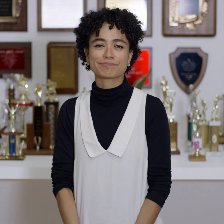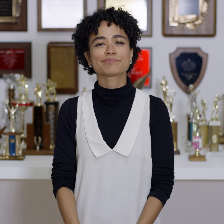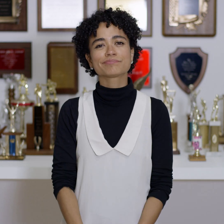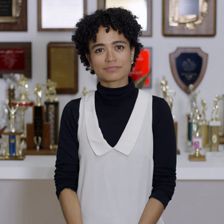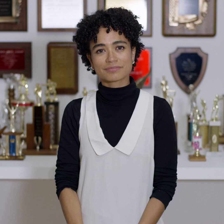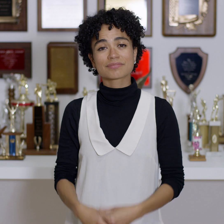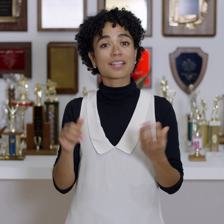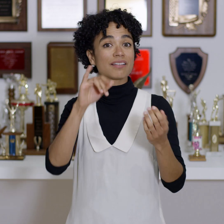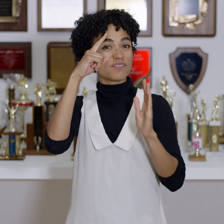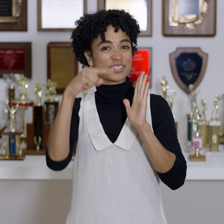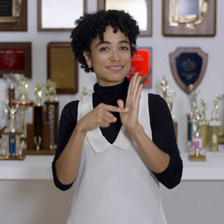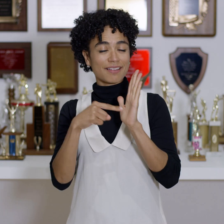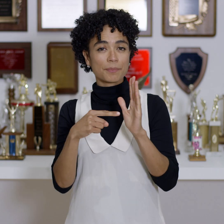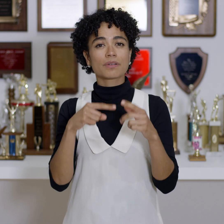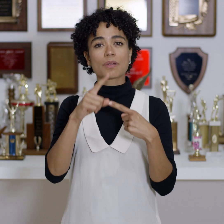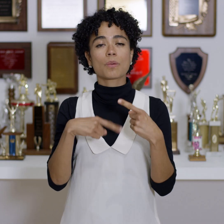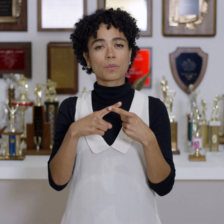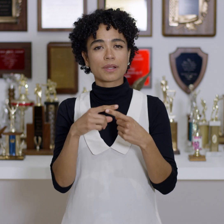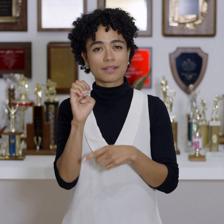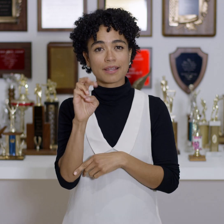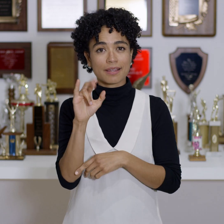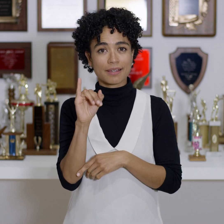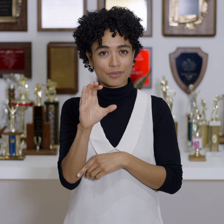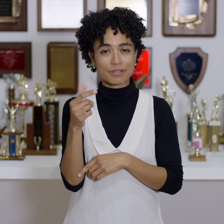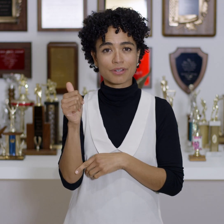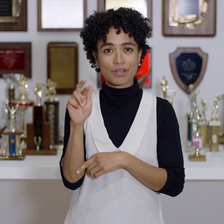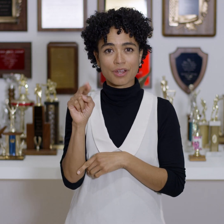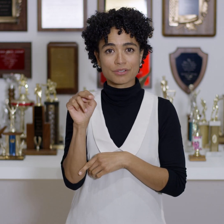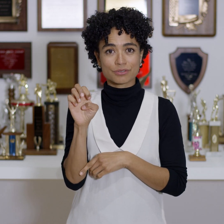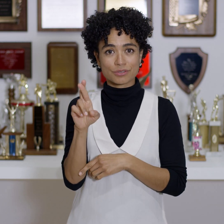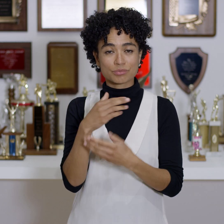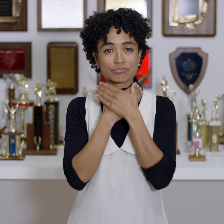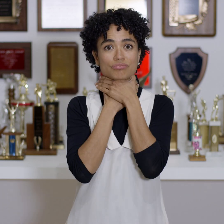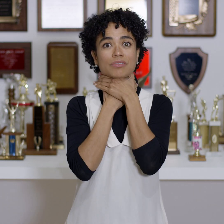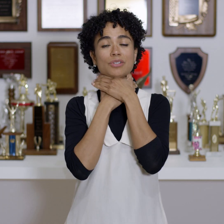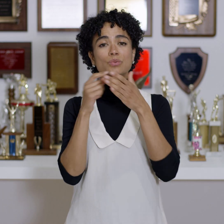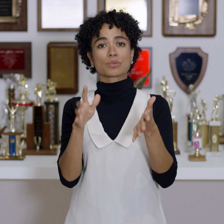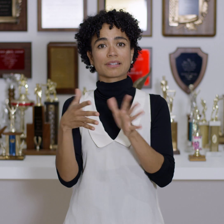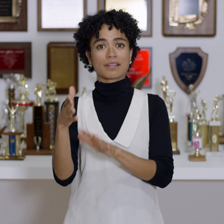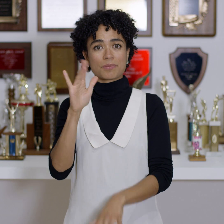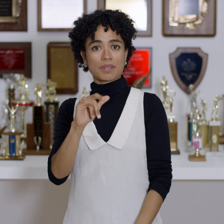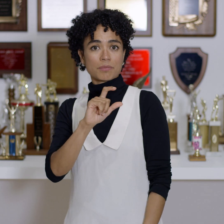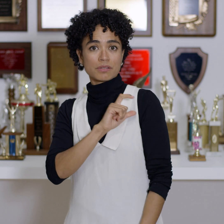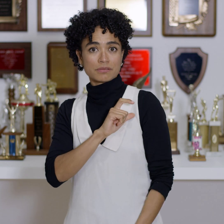For example, when Eric Garner was choked to death by a police officer.